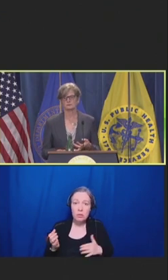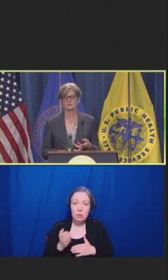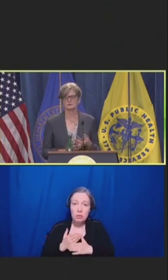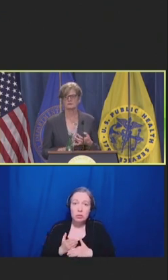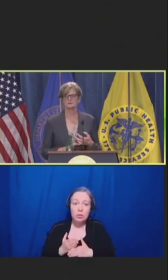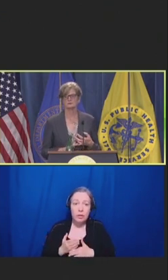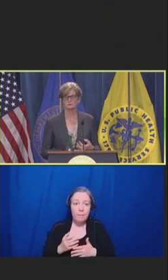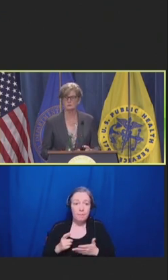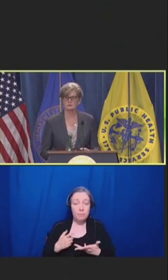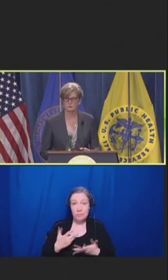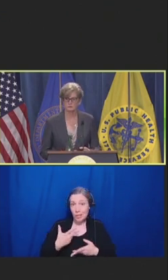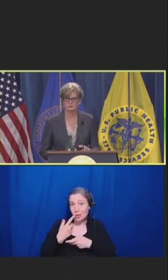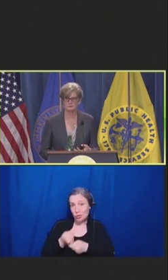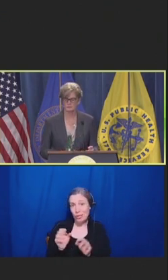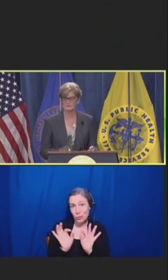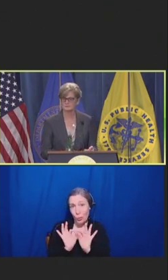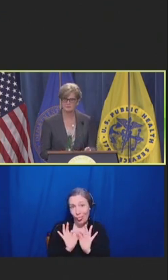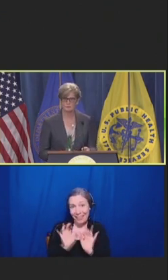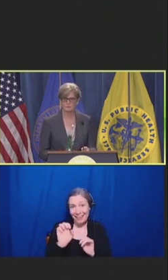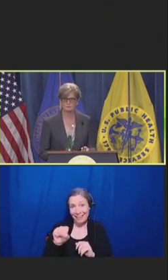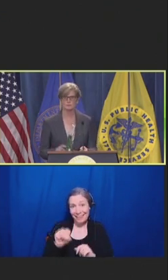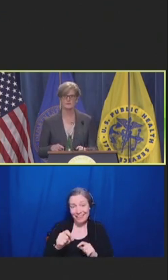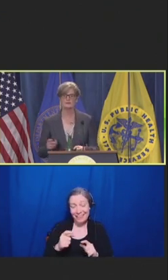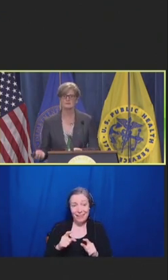They do what they're going -- what they say they're going to do when they say they're